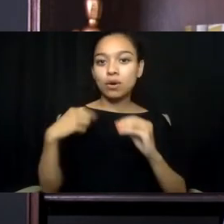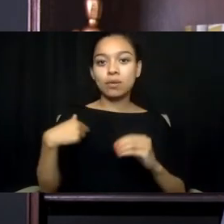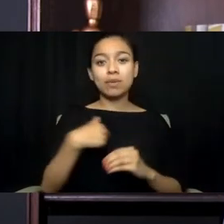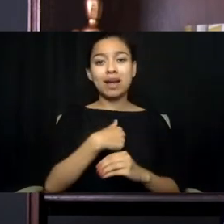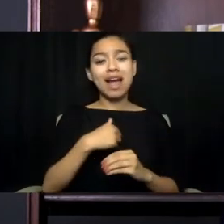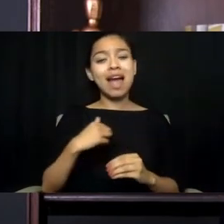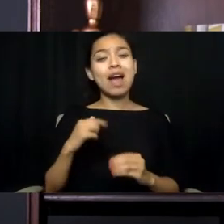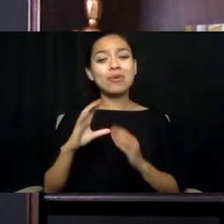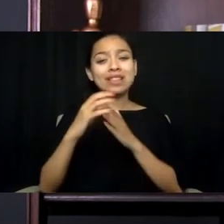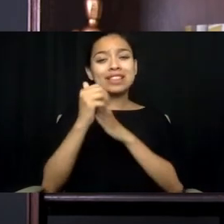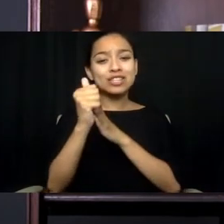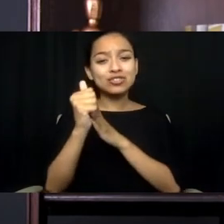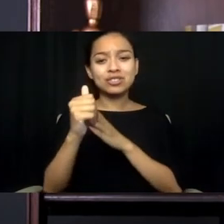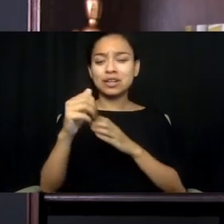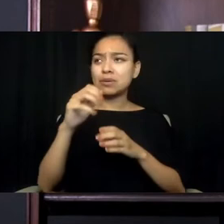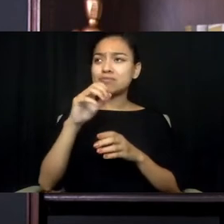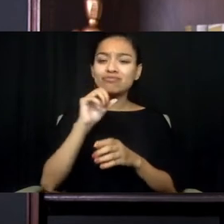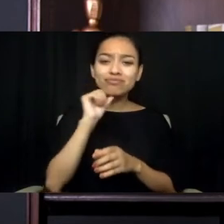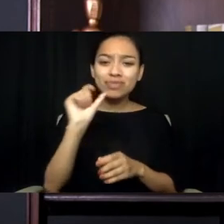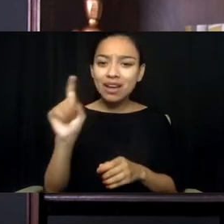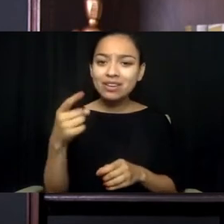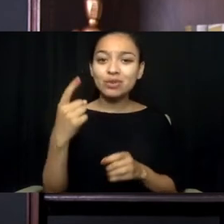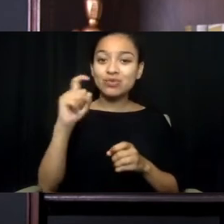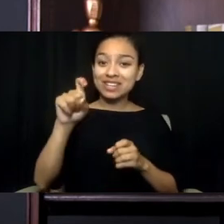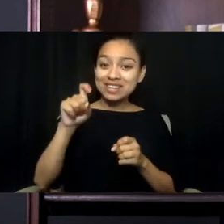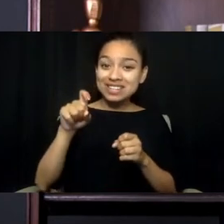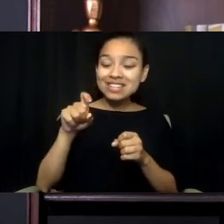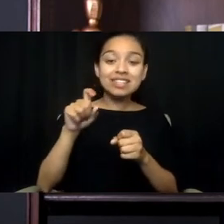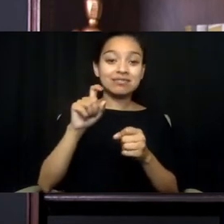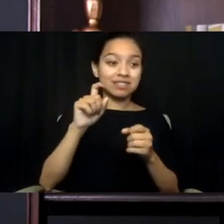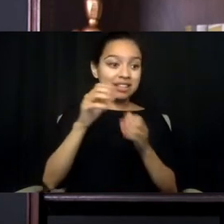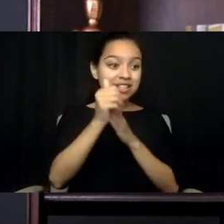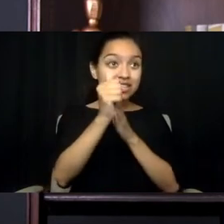We also need leadership at the state level to take hold of these implementation challenges